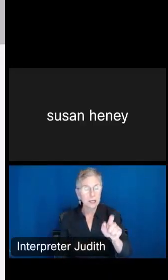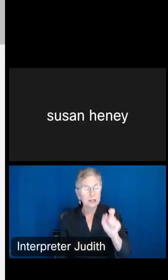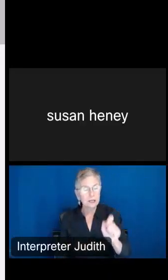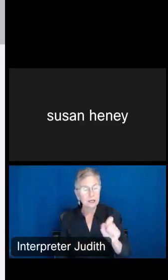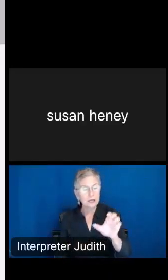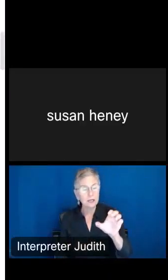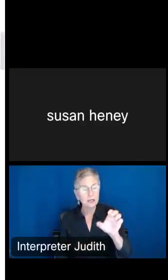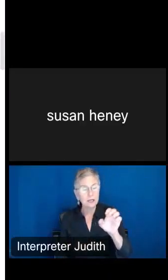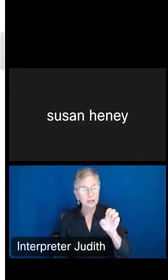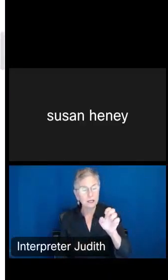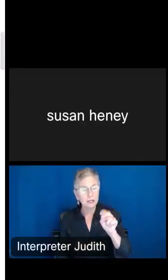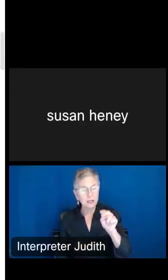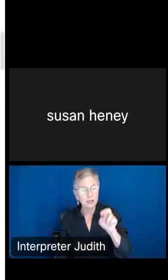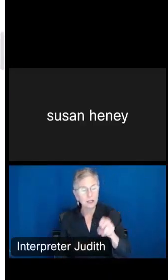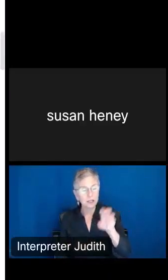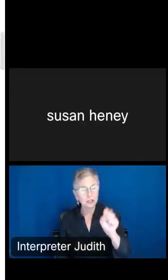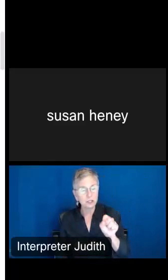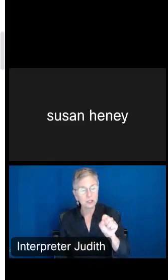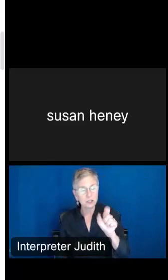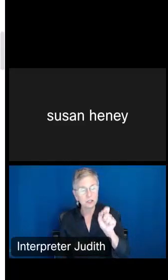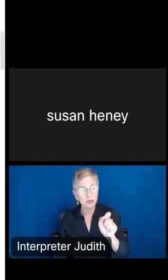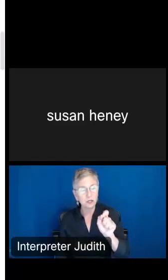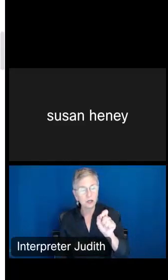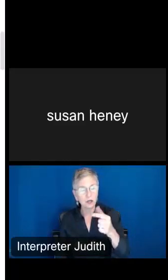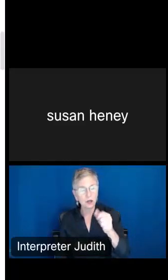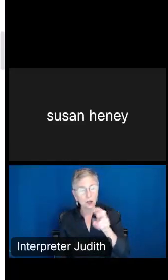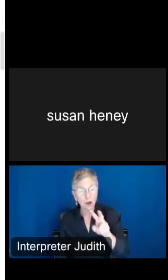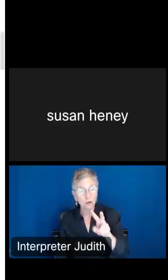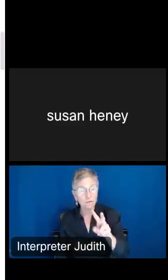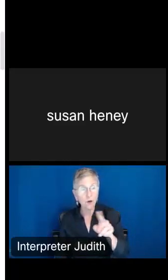you can also go through our website and data tools to find it.